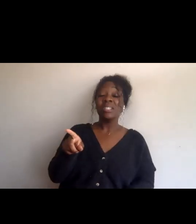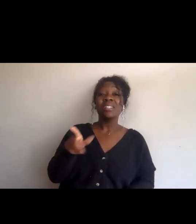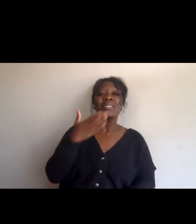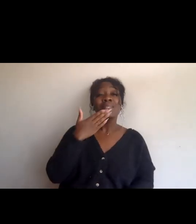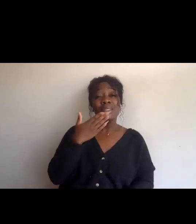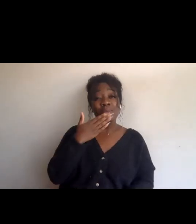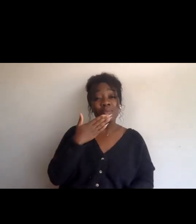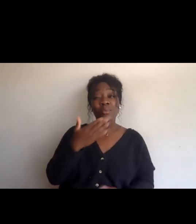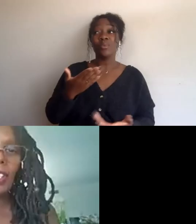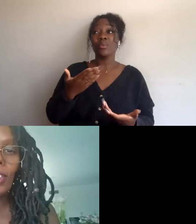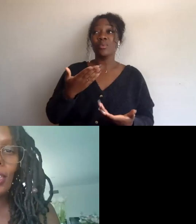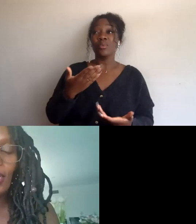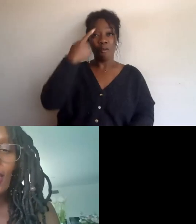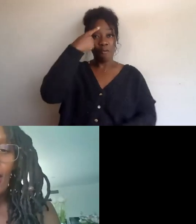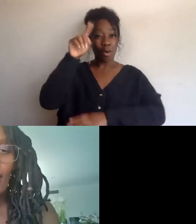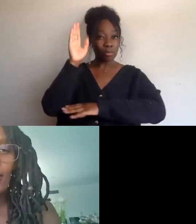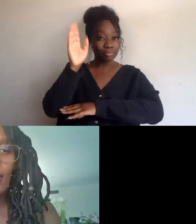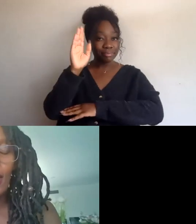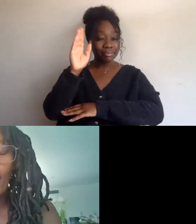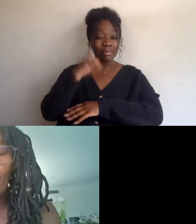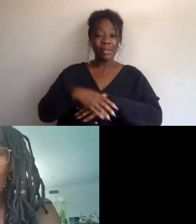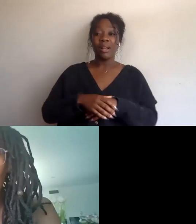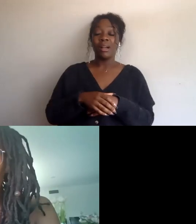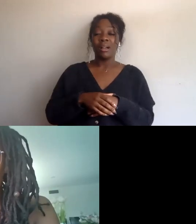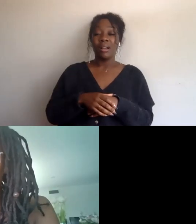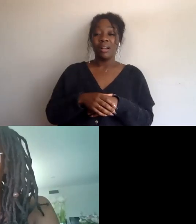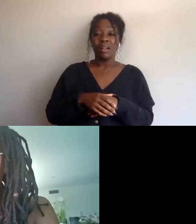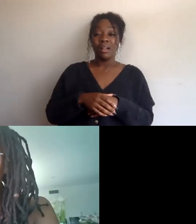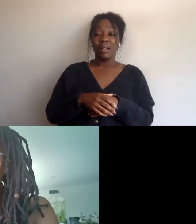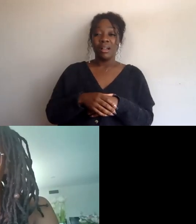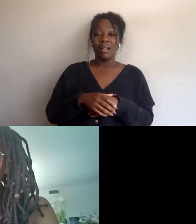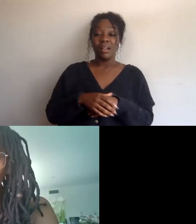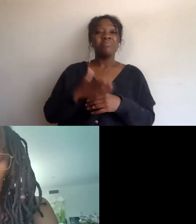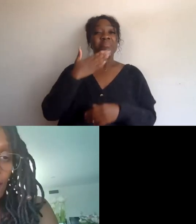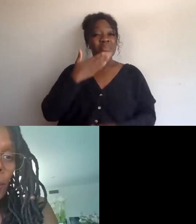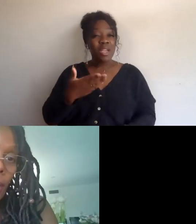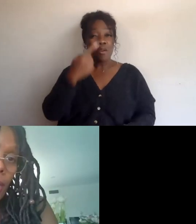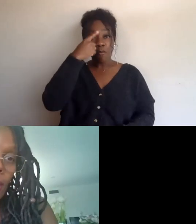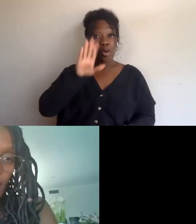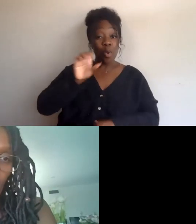for your presentation, and your work, and Eid Mubarak.